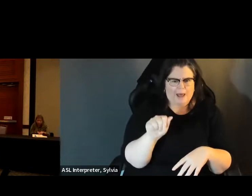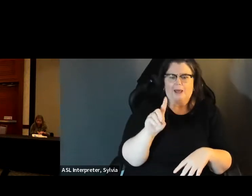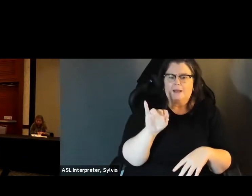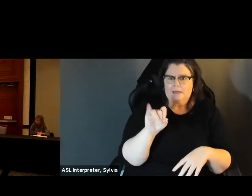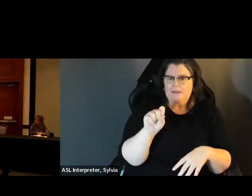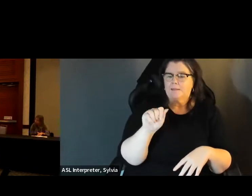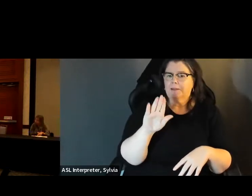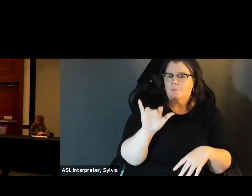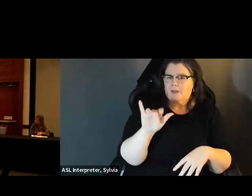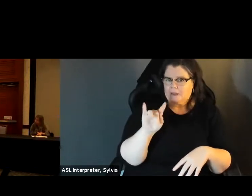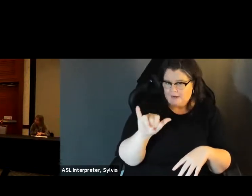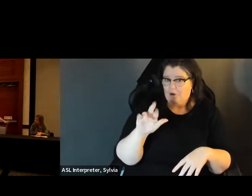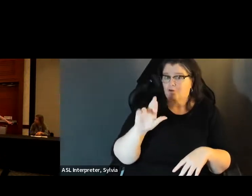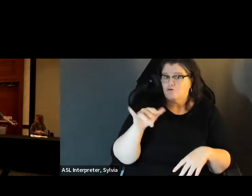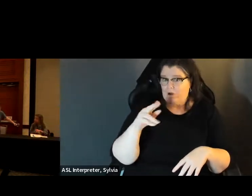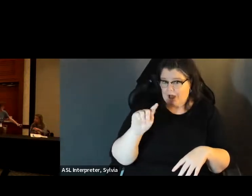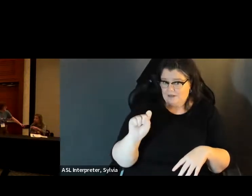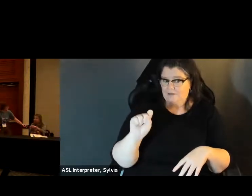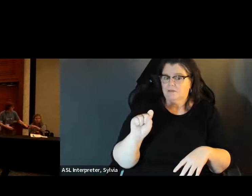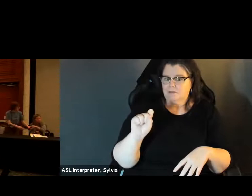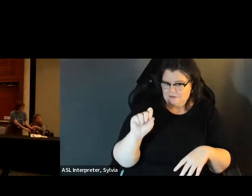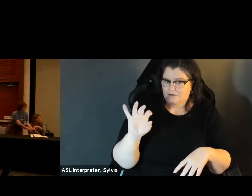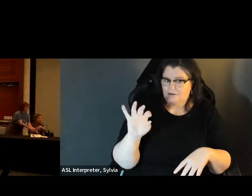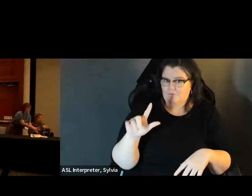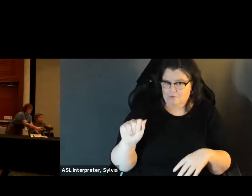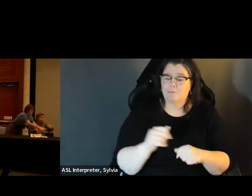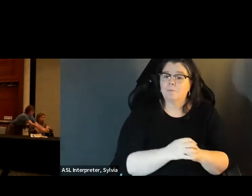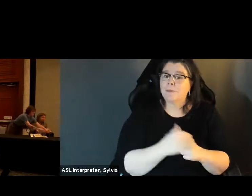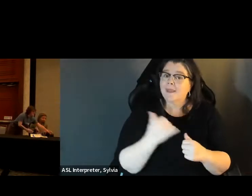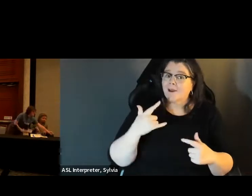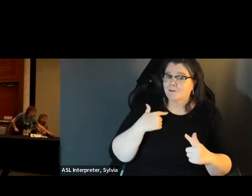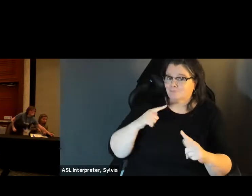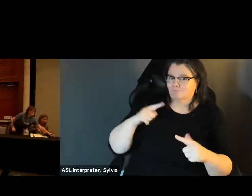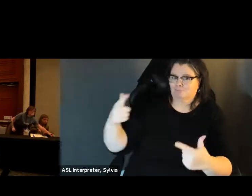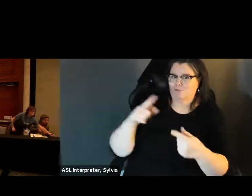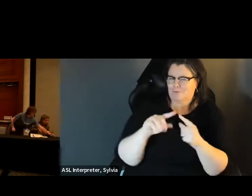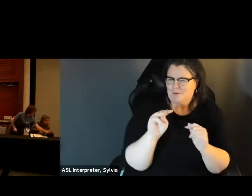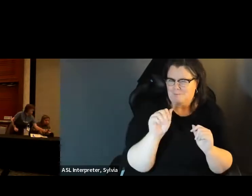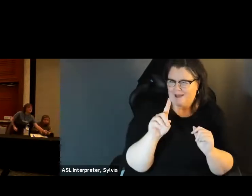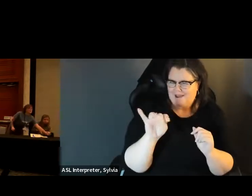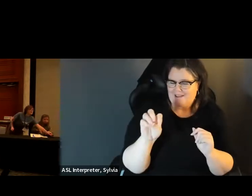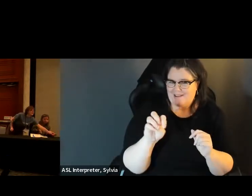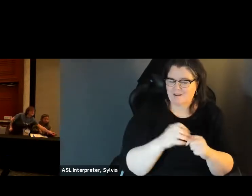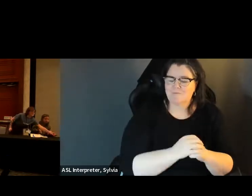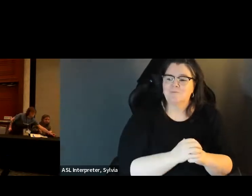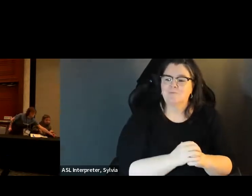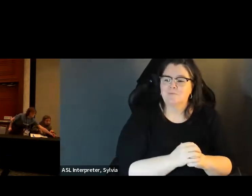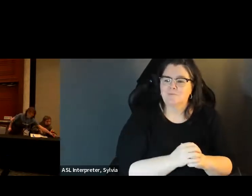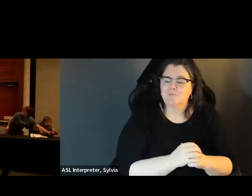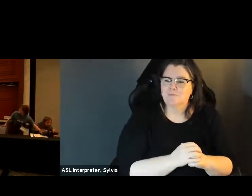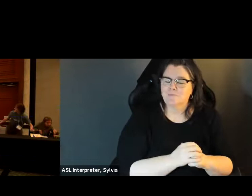down, just come see me some time during the summit. Florida org and if you didn't write that down, just come see me sometime during the summit All right. So we're gonna Get started. All right, so we're going to get started, and I'm going to hand it over to Maddie